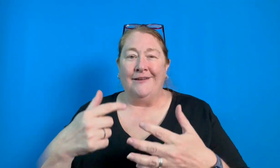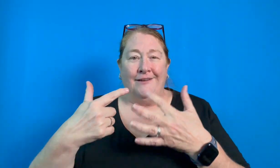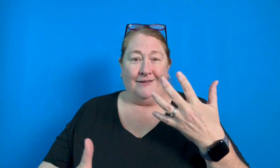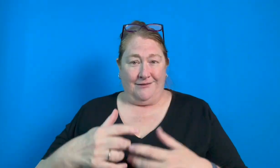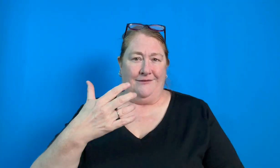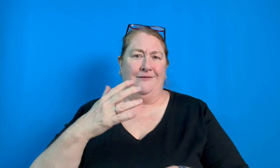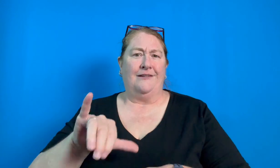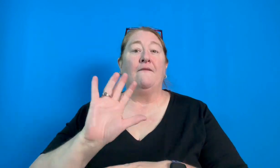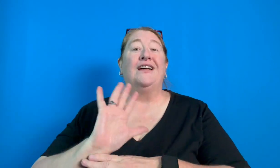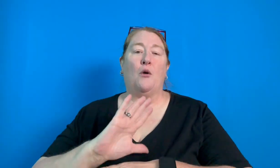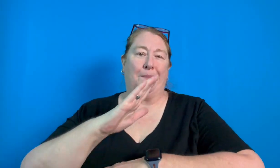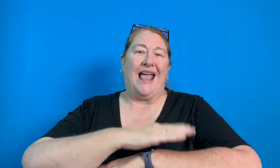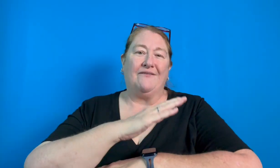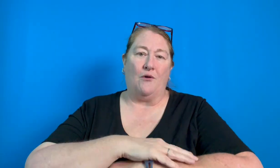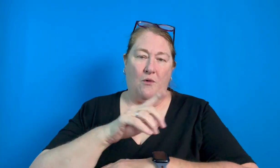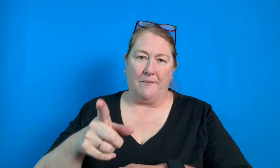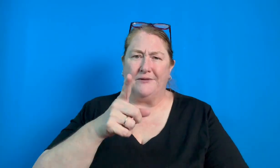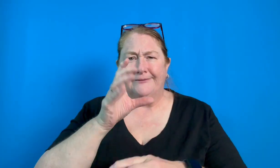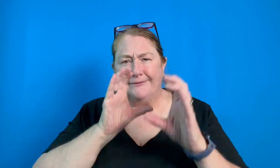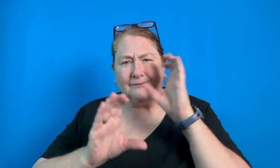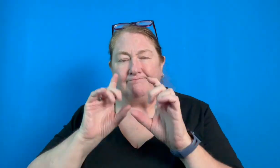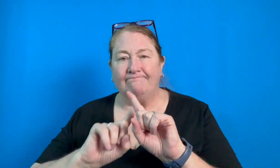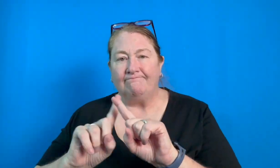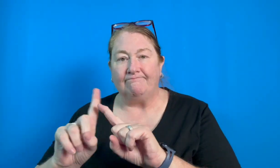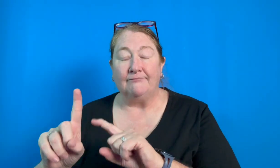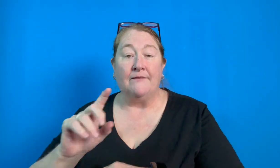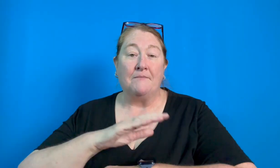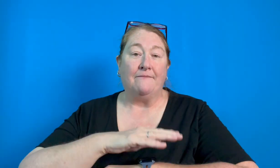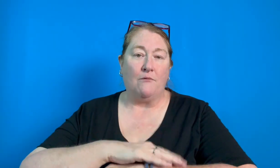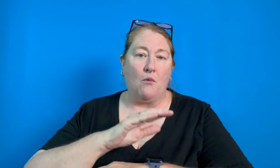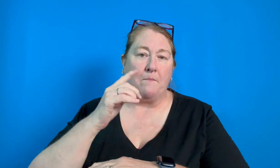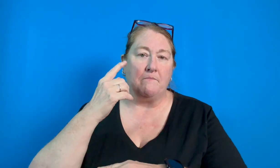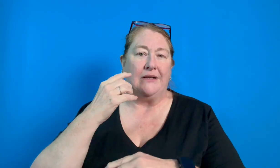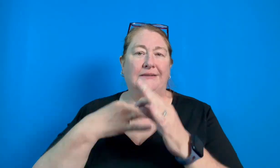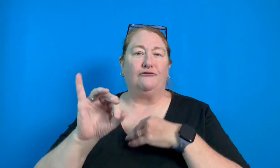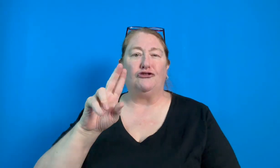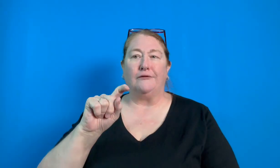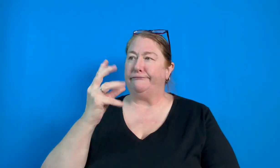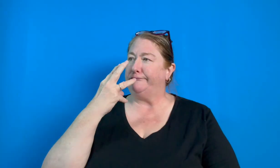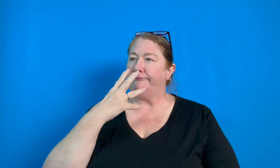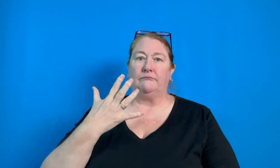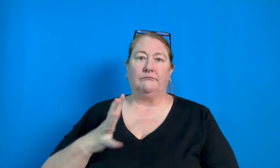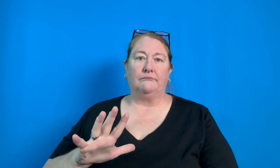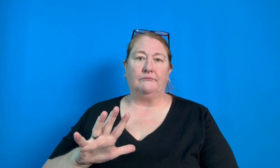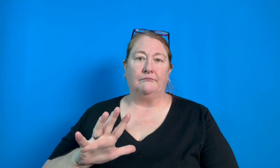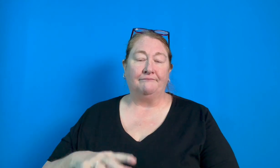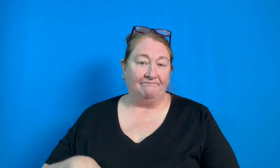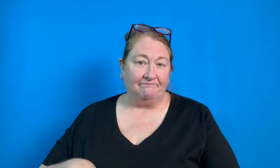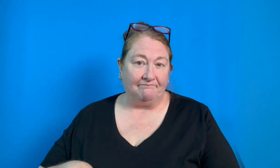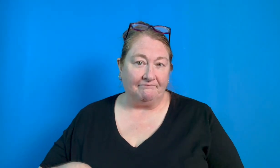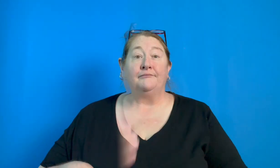So, use video platforms instead of just recording yourself the normal way.